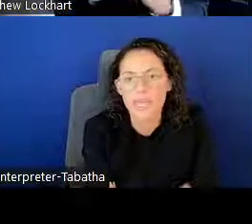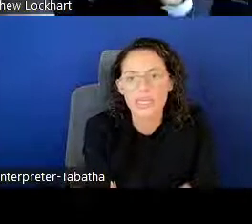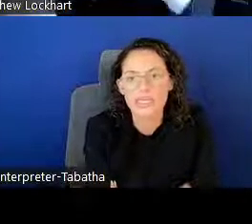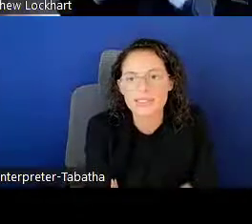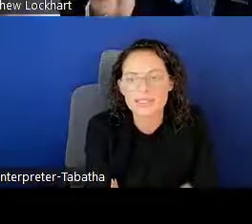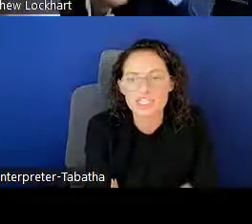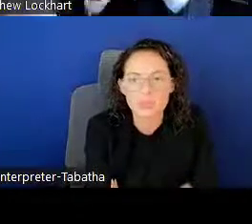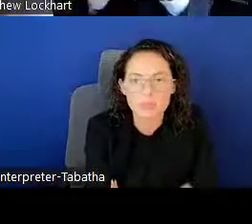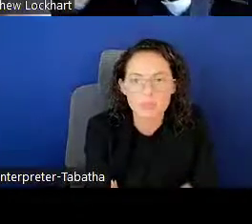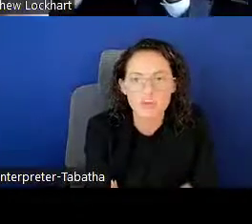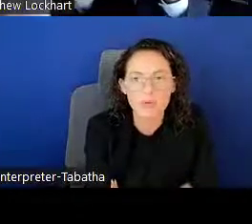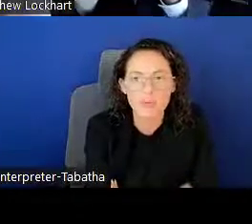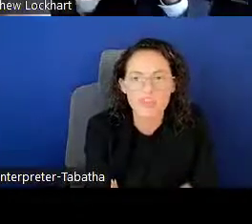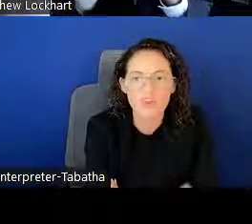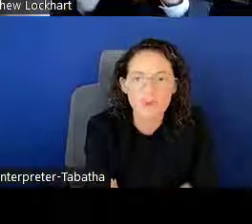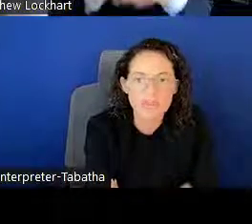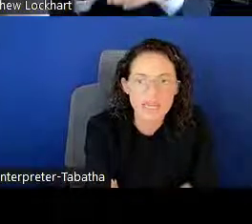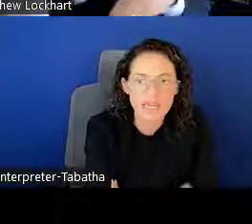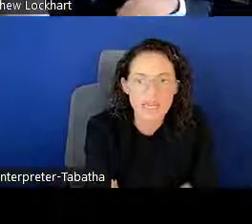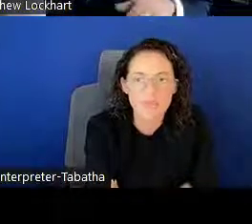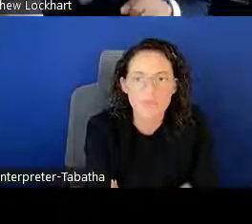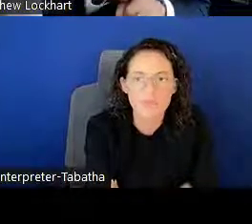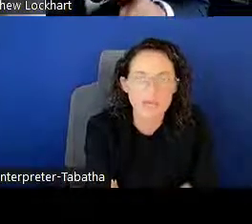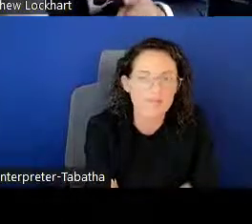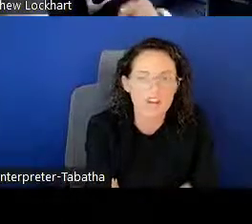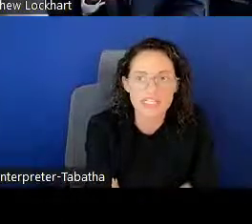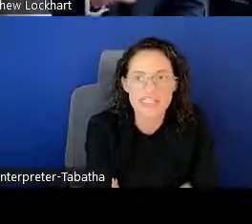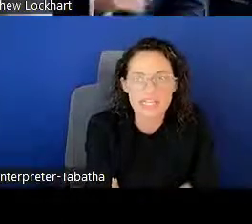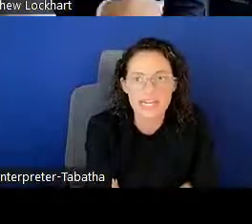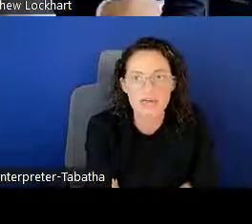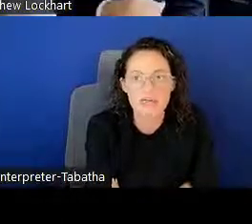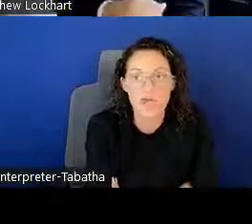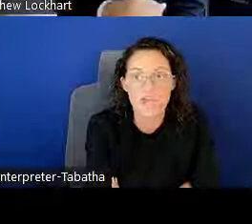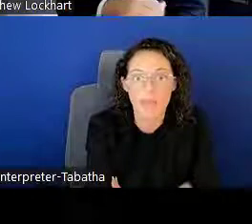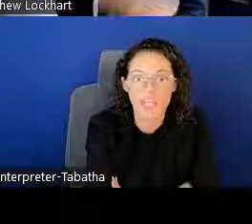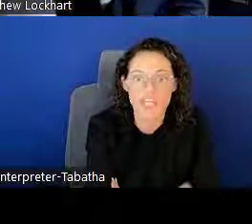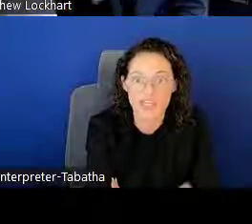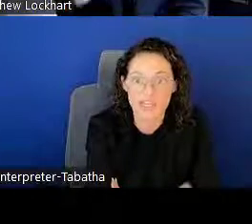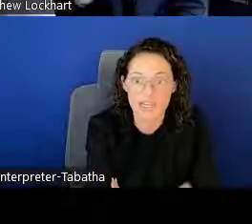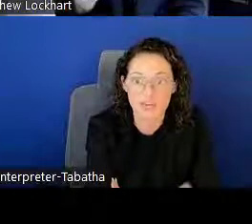any assistance we can provide within the website and various details on the application itself,